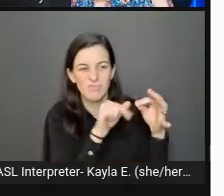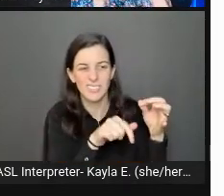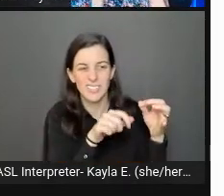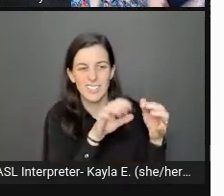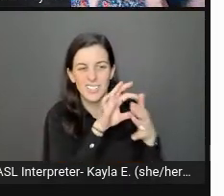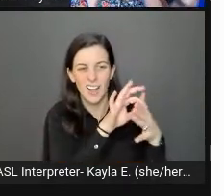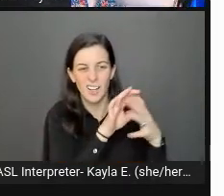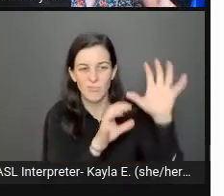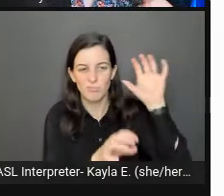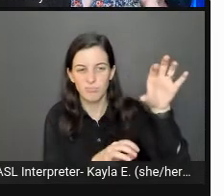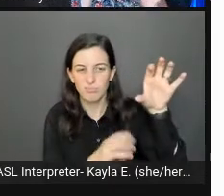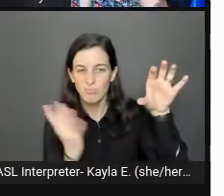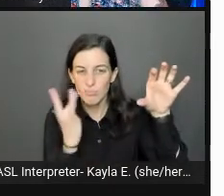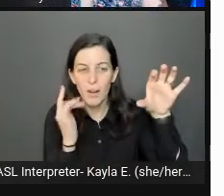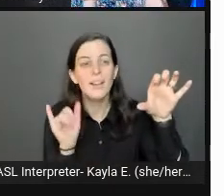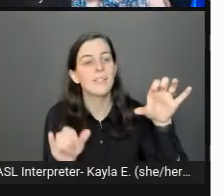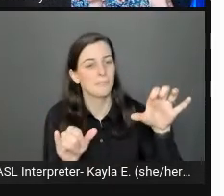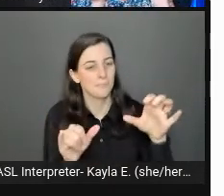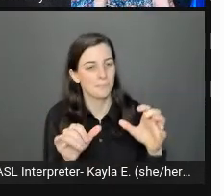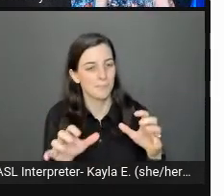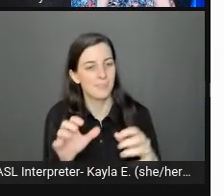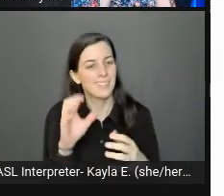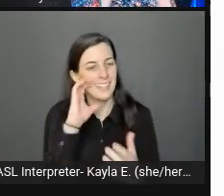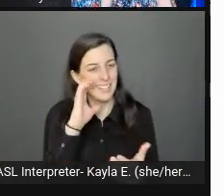That's the difference between alt text and image descriptions.